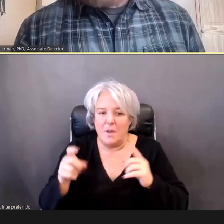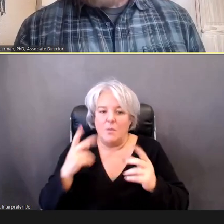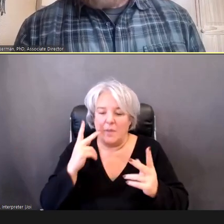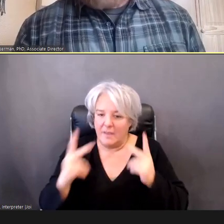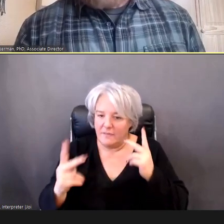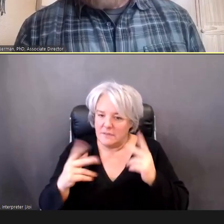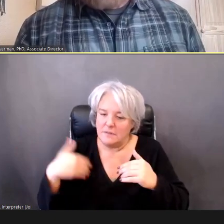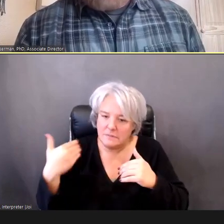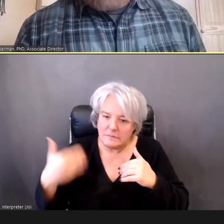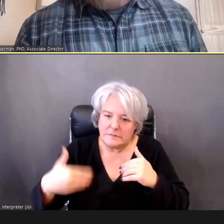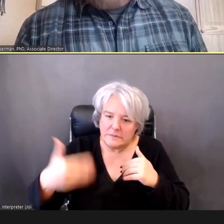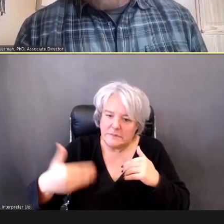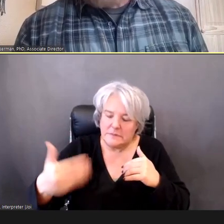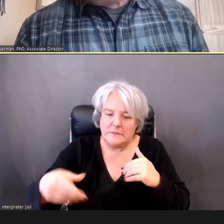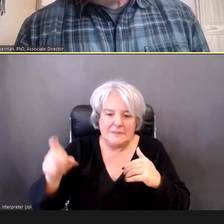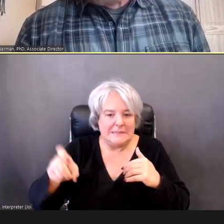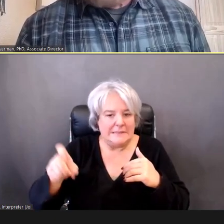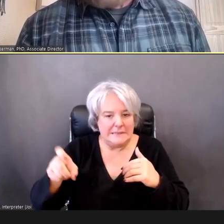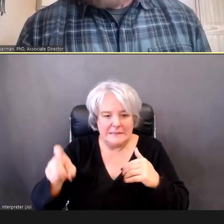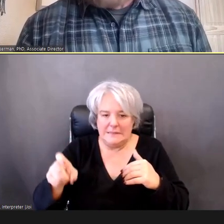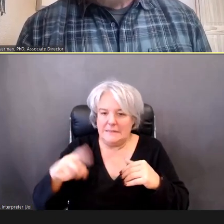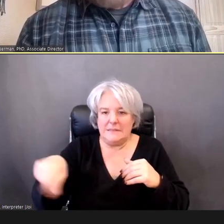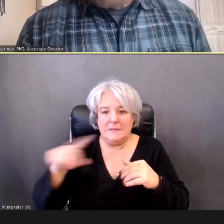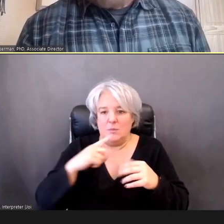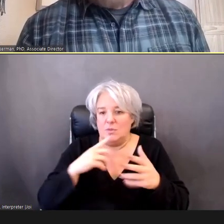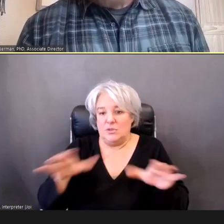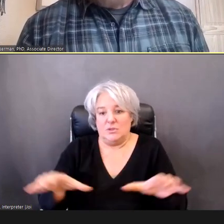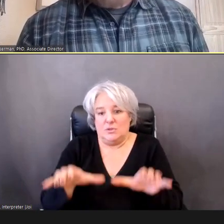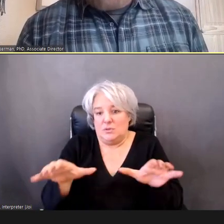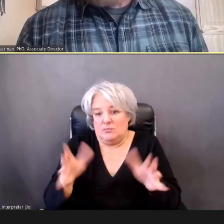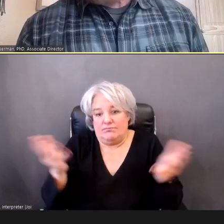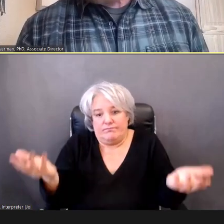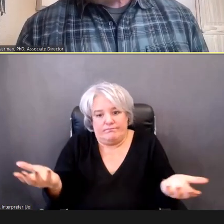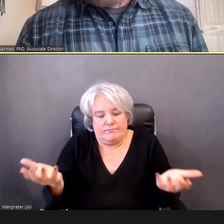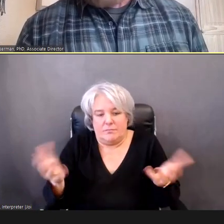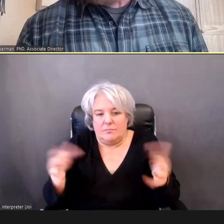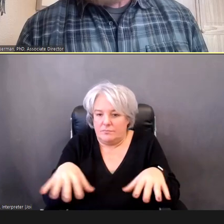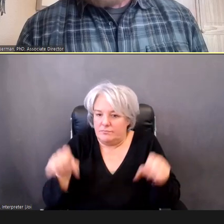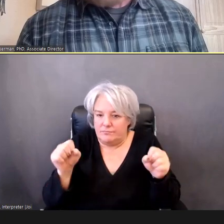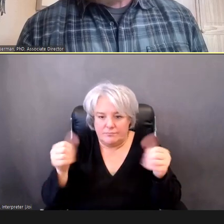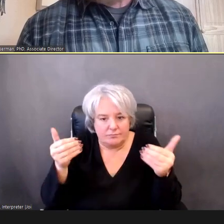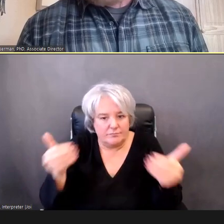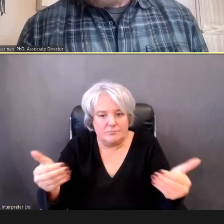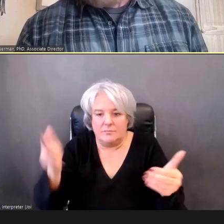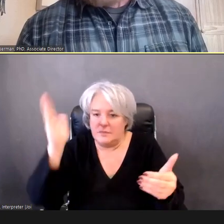this, because, we want you-all to have success, And to do whatever we